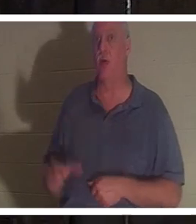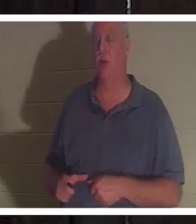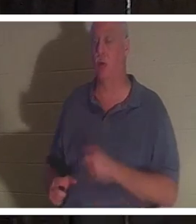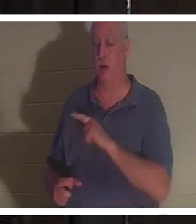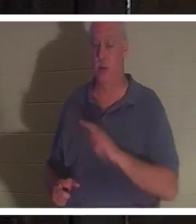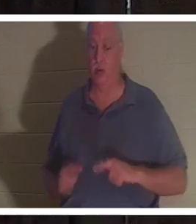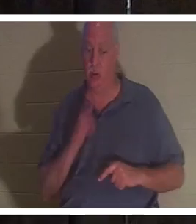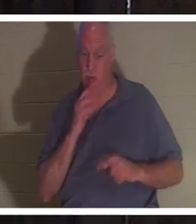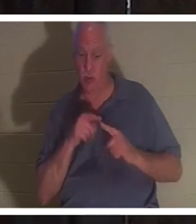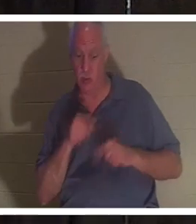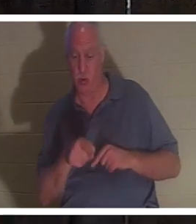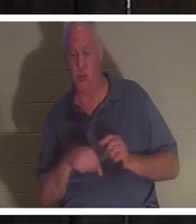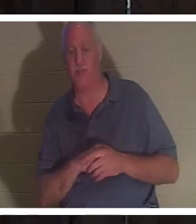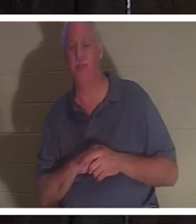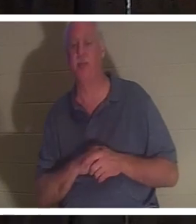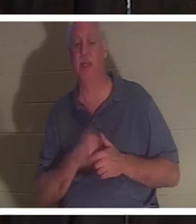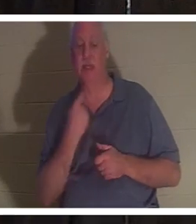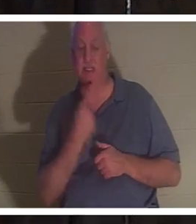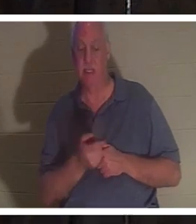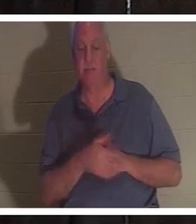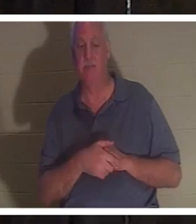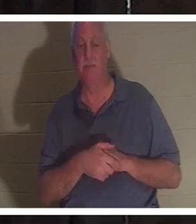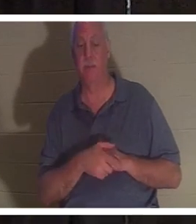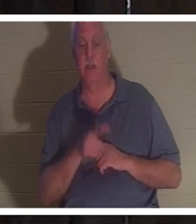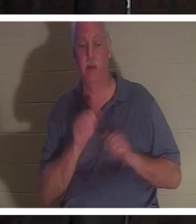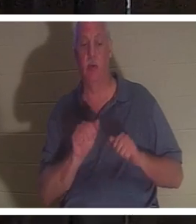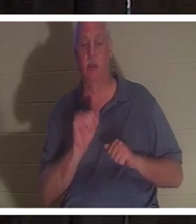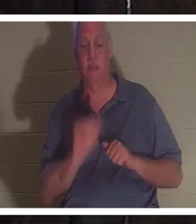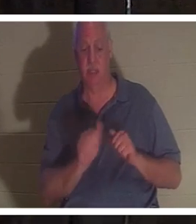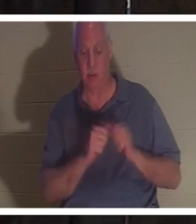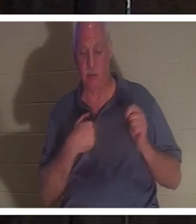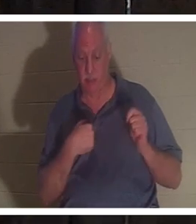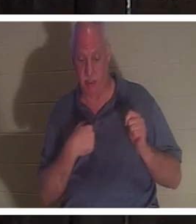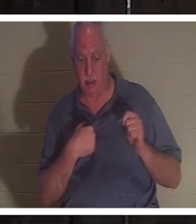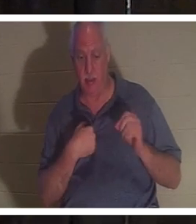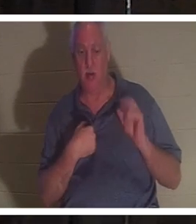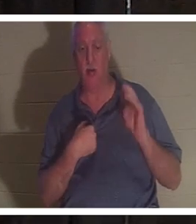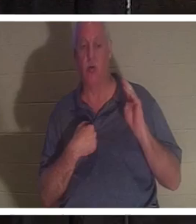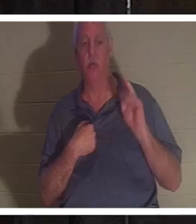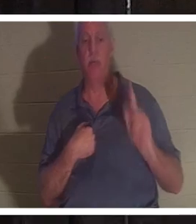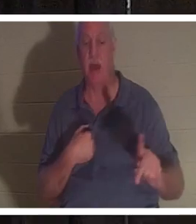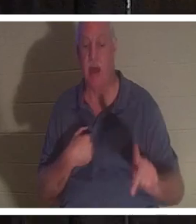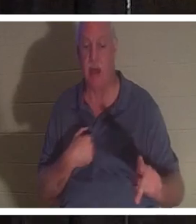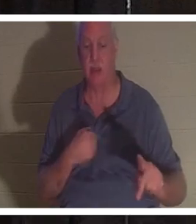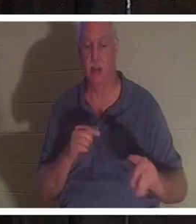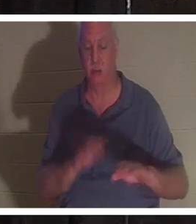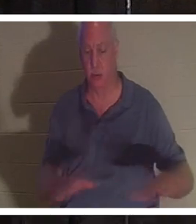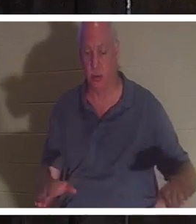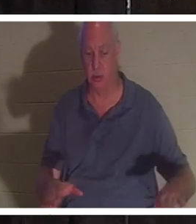her and said that you can stay with Me, or you can go back to your children. She had four